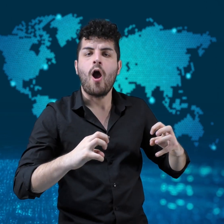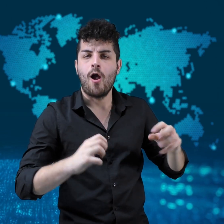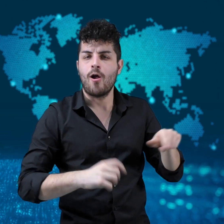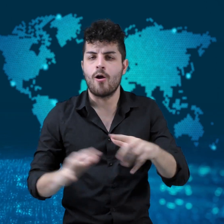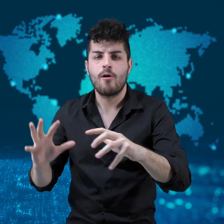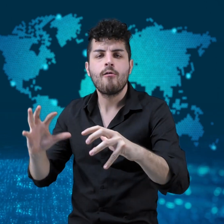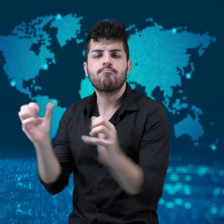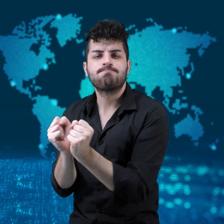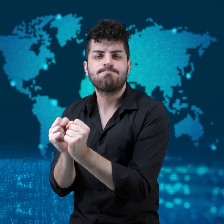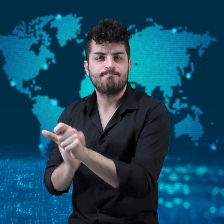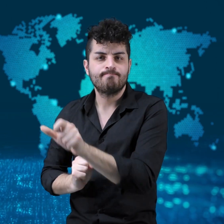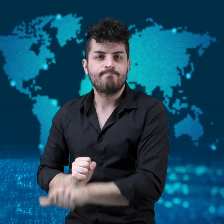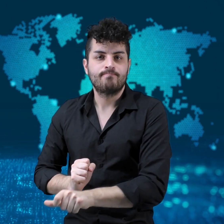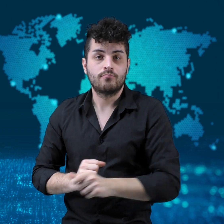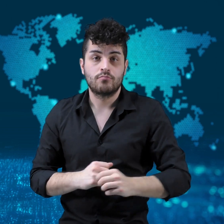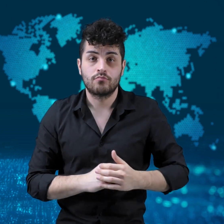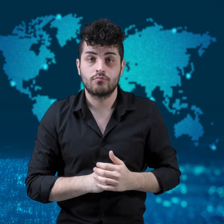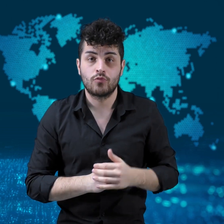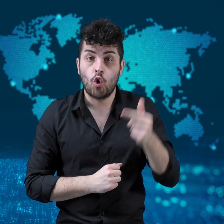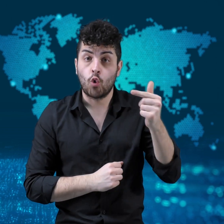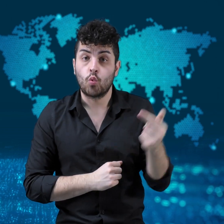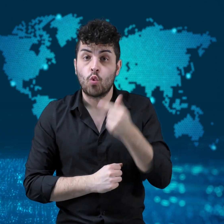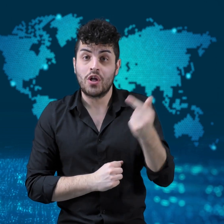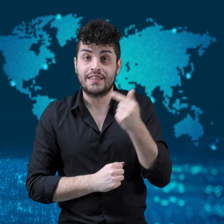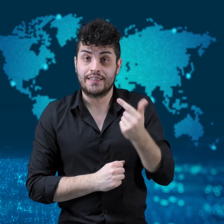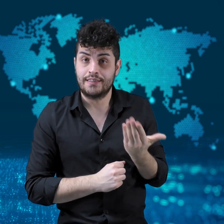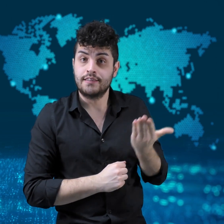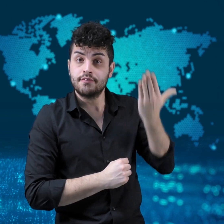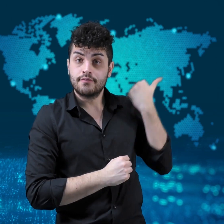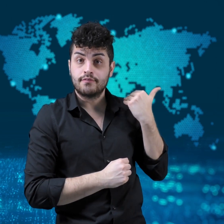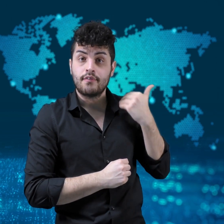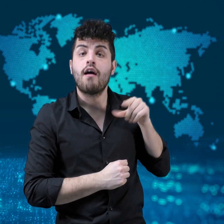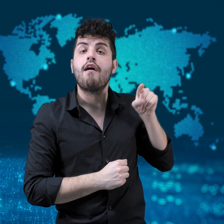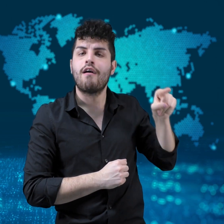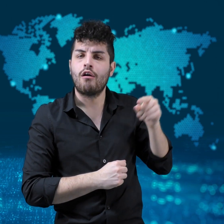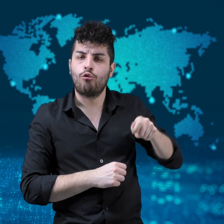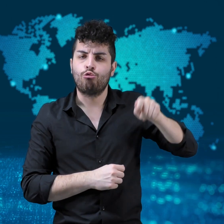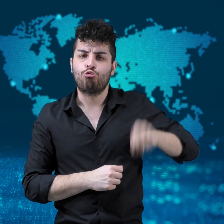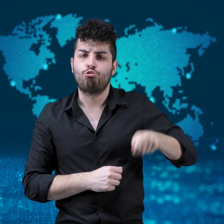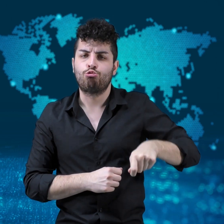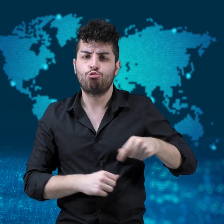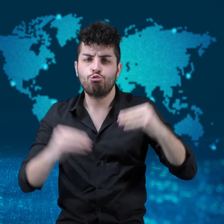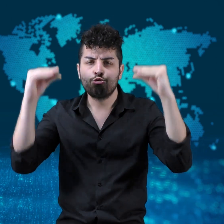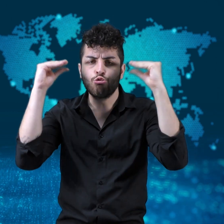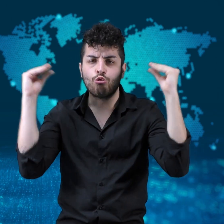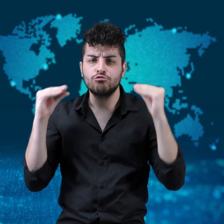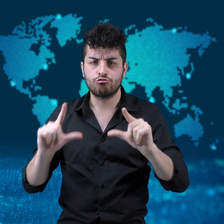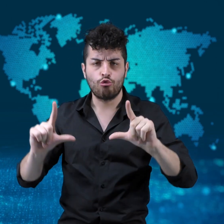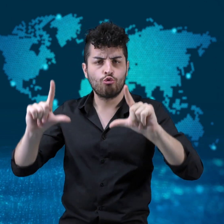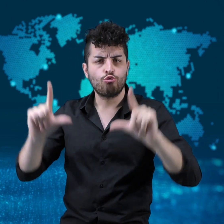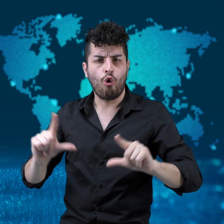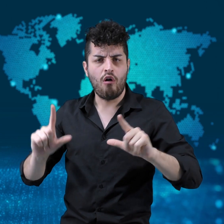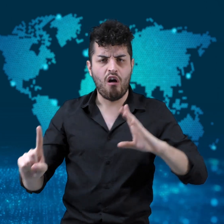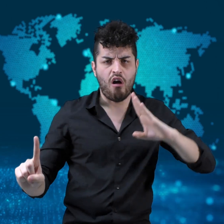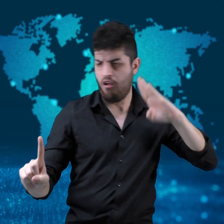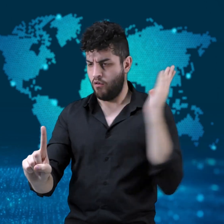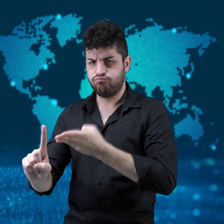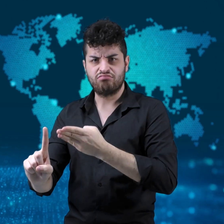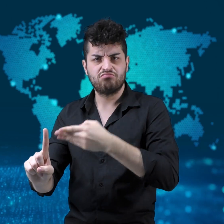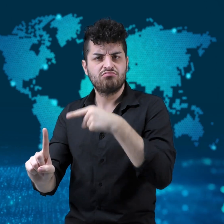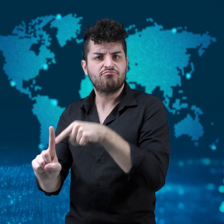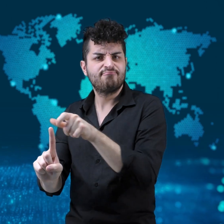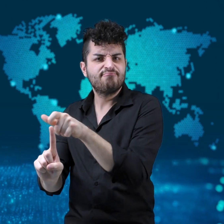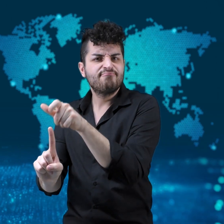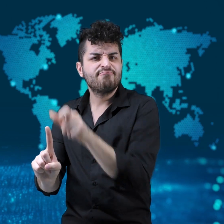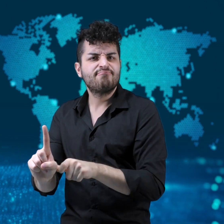On Tuesday, the Tokyo District Court convicted him of murder,